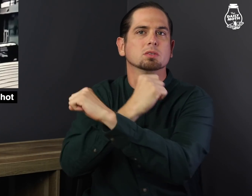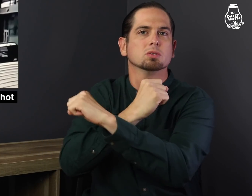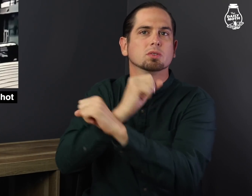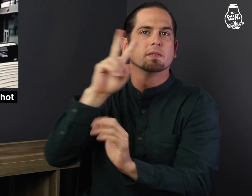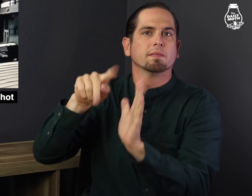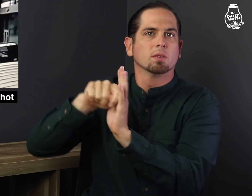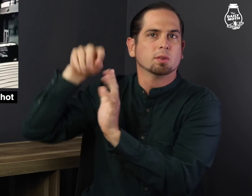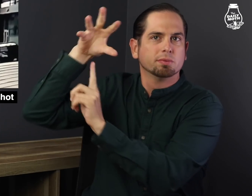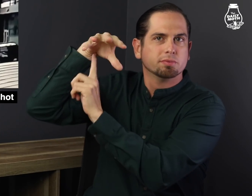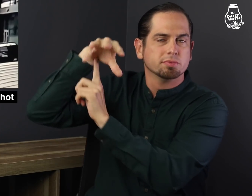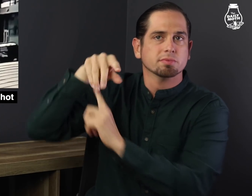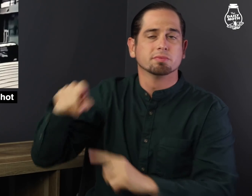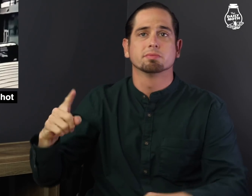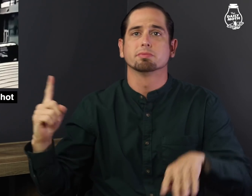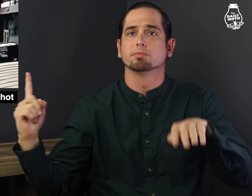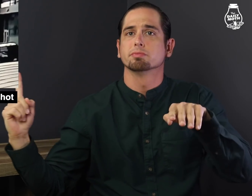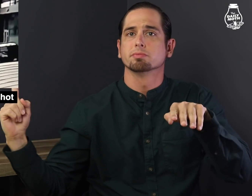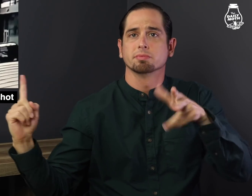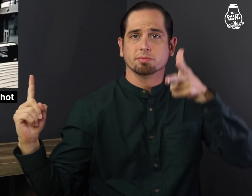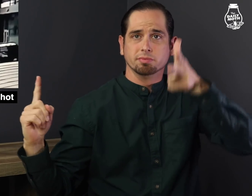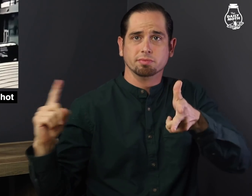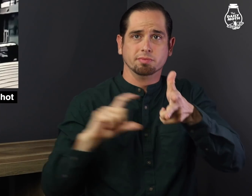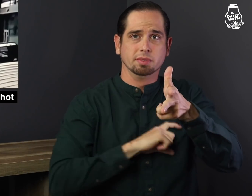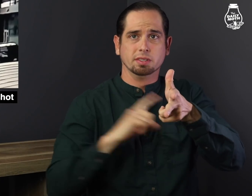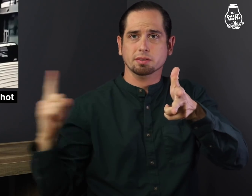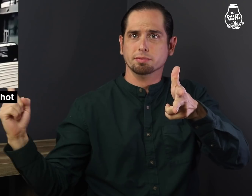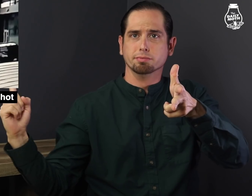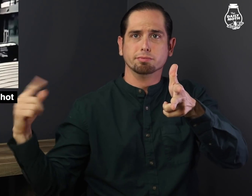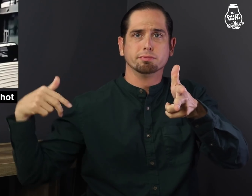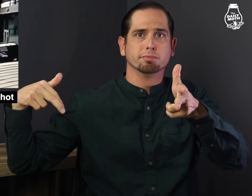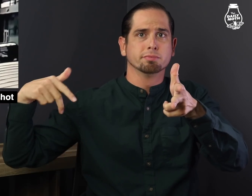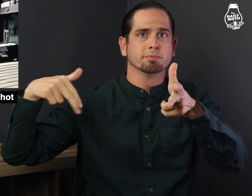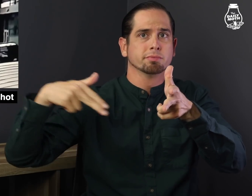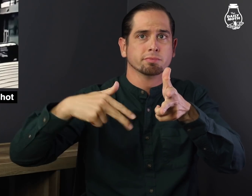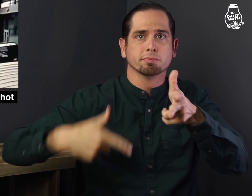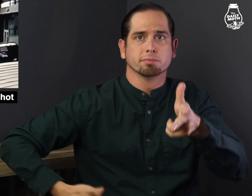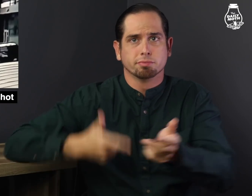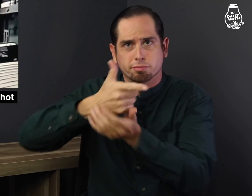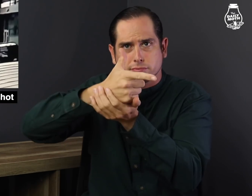seen in a surveillance video walking up to a police SUV and